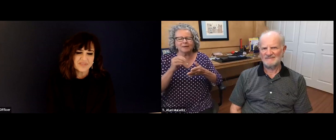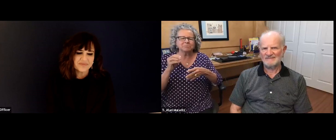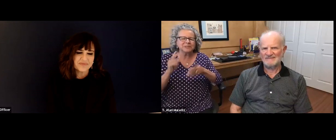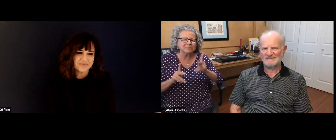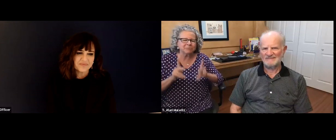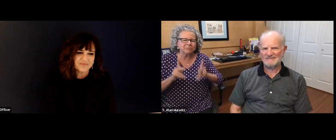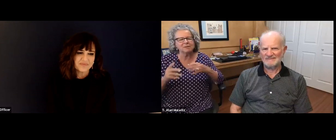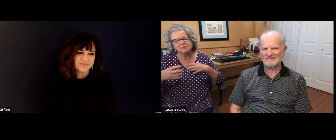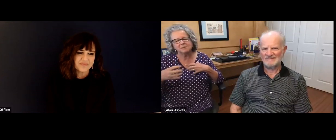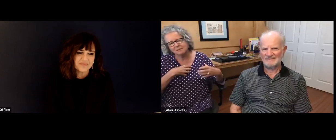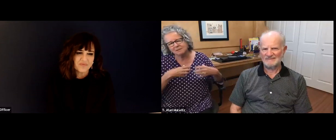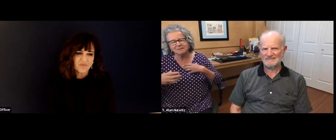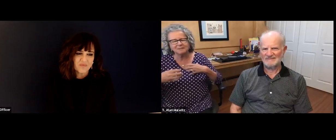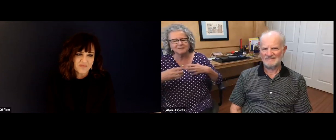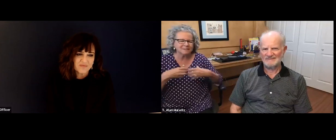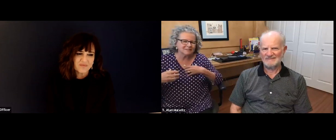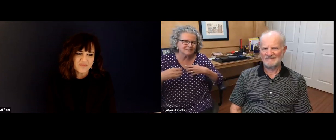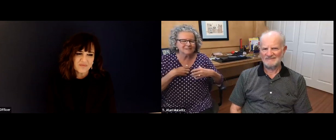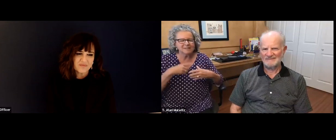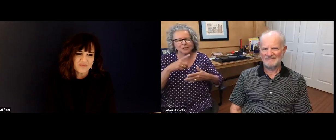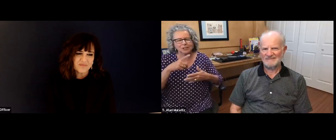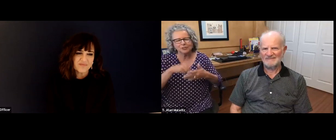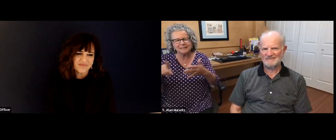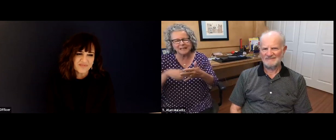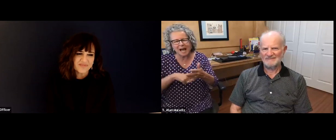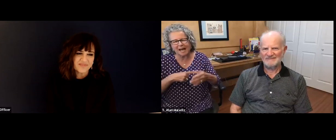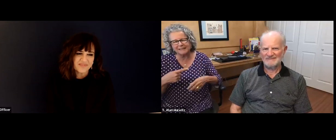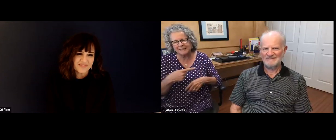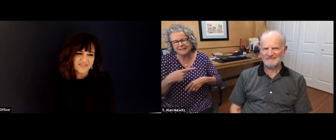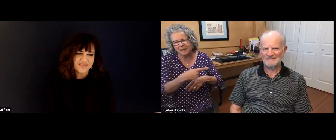always hard raising children have choir. And and being a